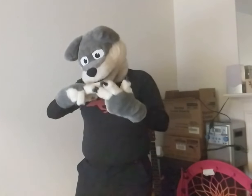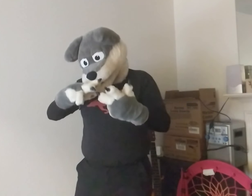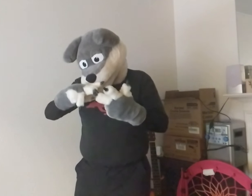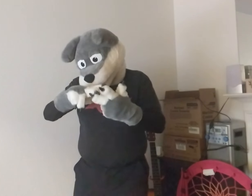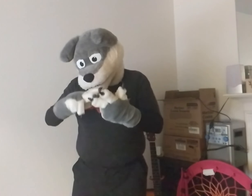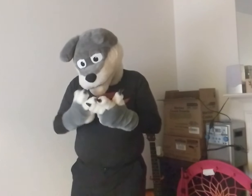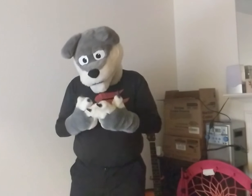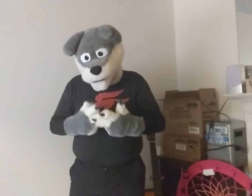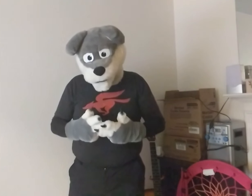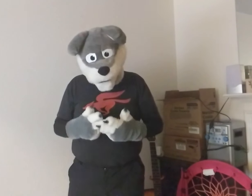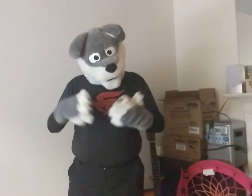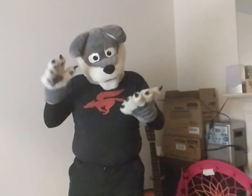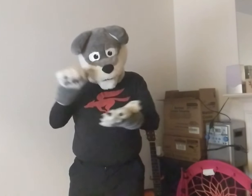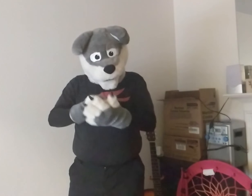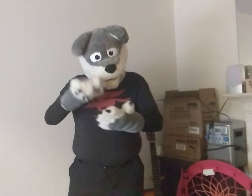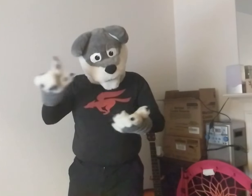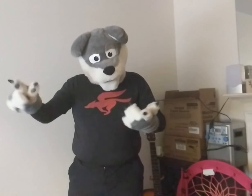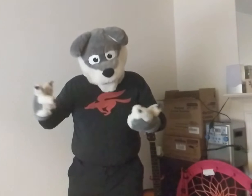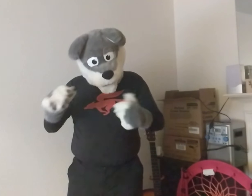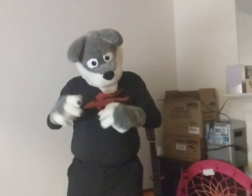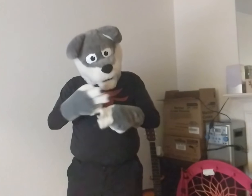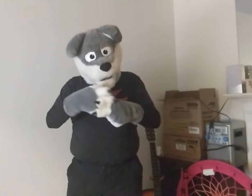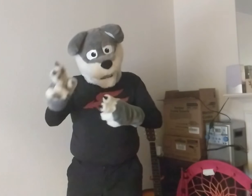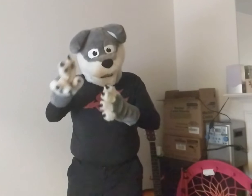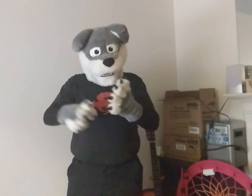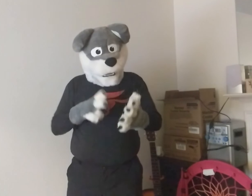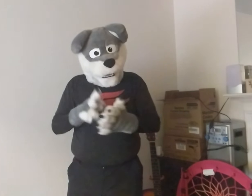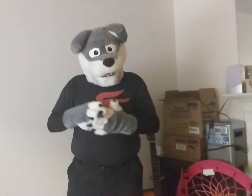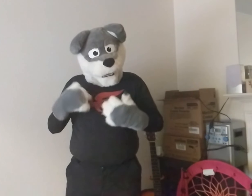Third news: That's all, this video is short.